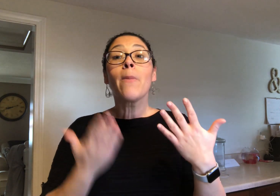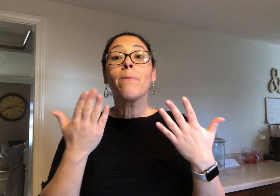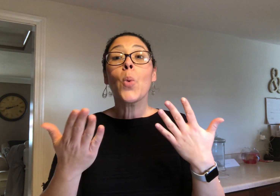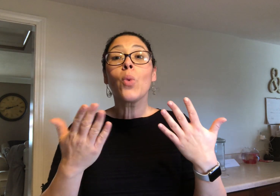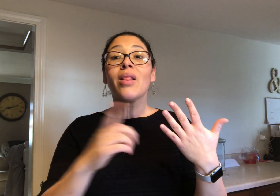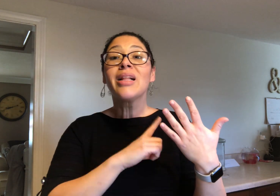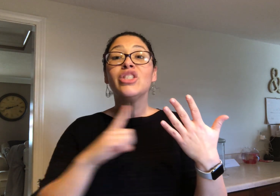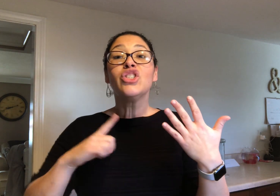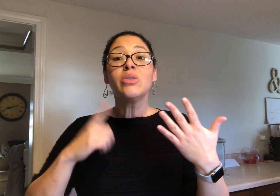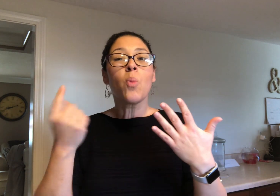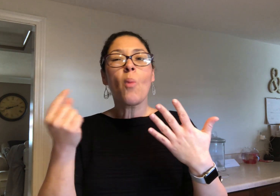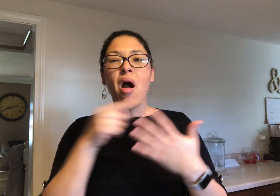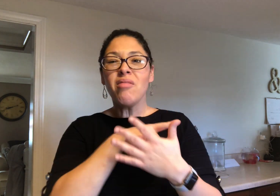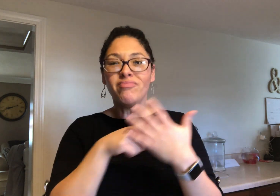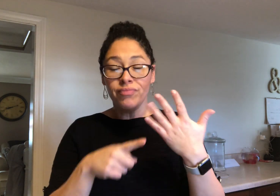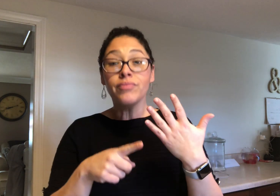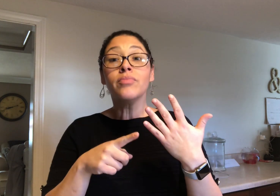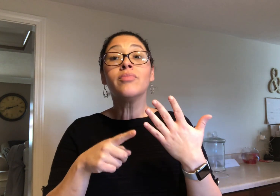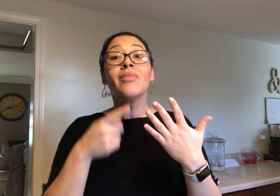Our five legislative proposals